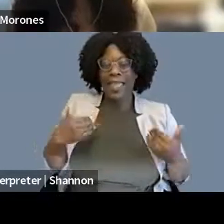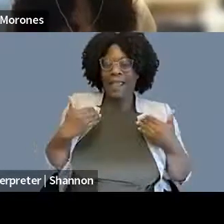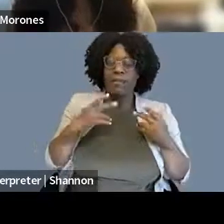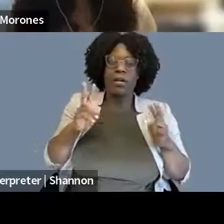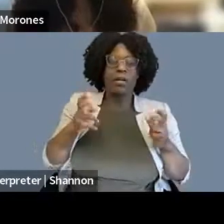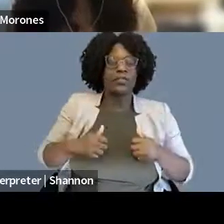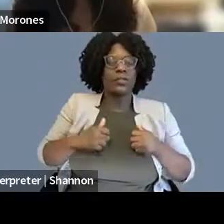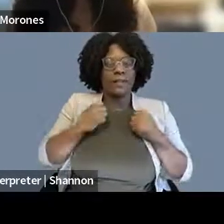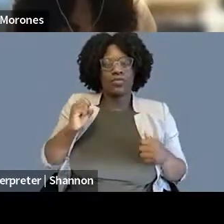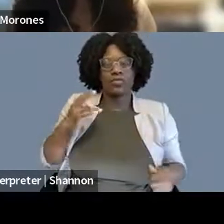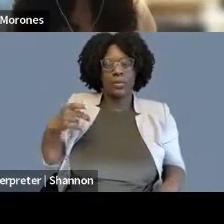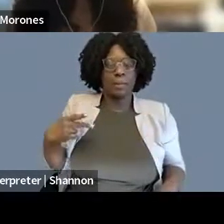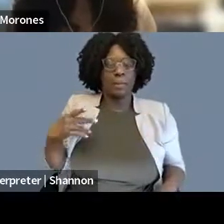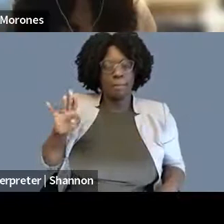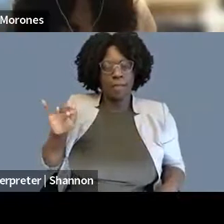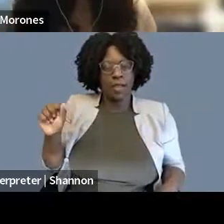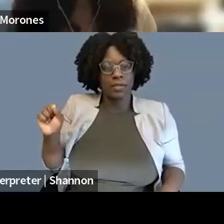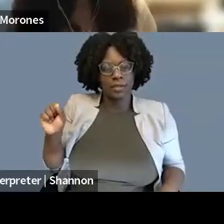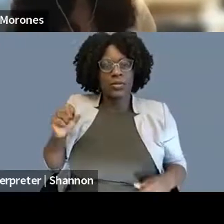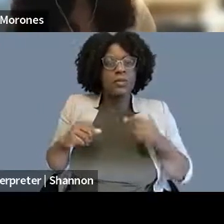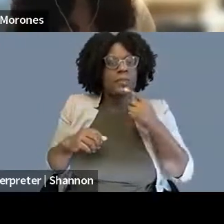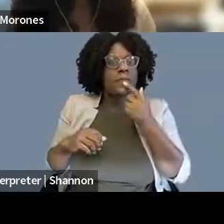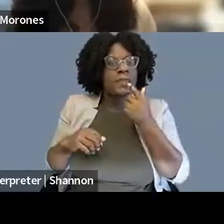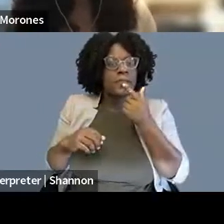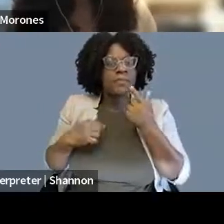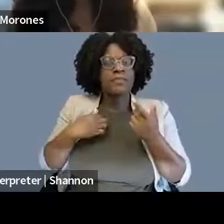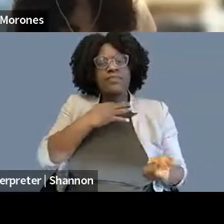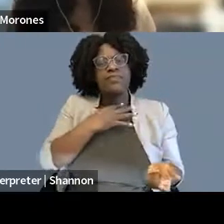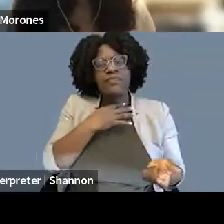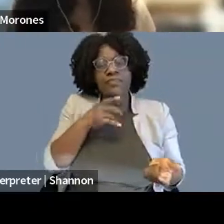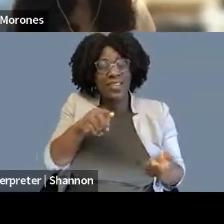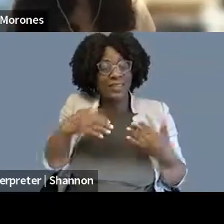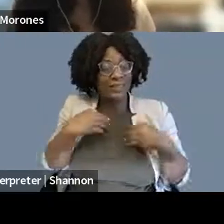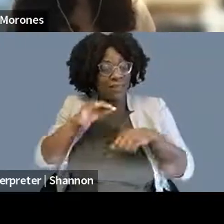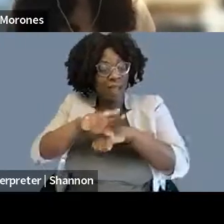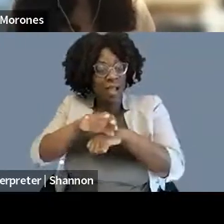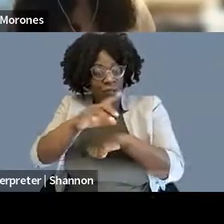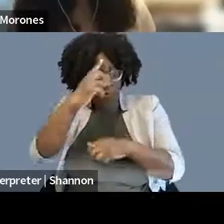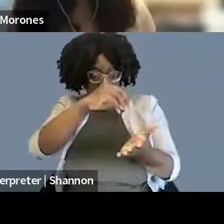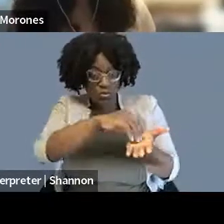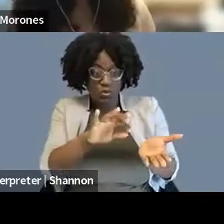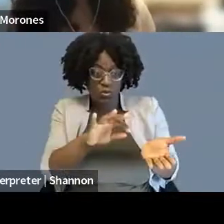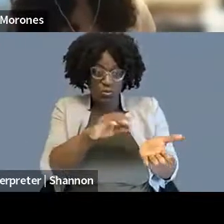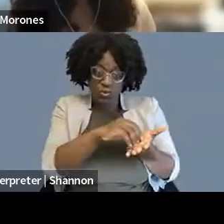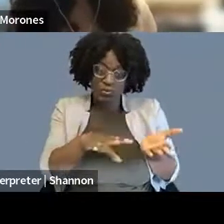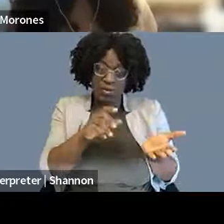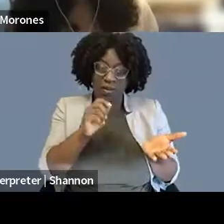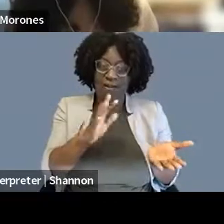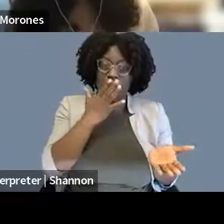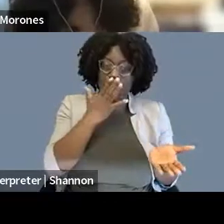But whether any of you have advice that you would share with students of color who are interested in or maybe curious about even pursuing